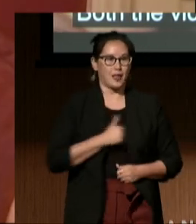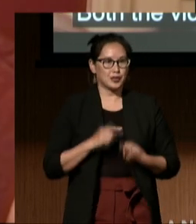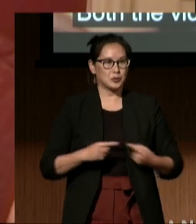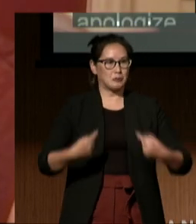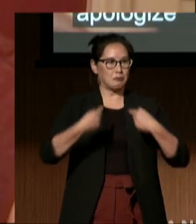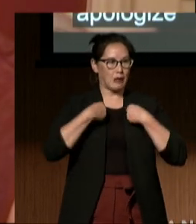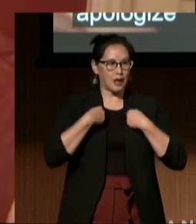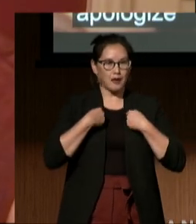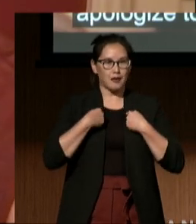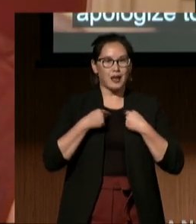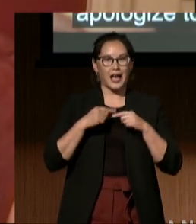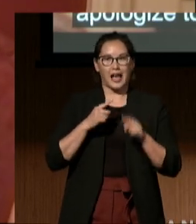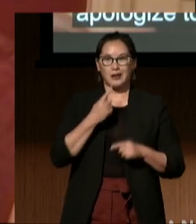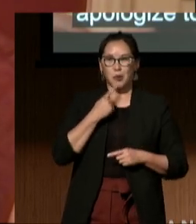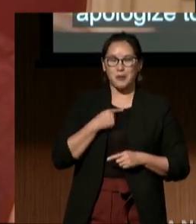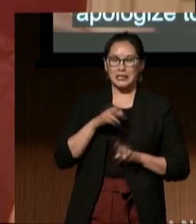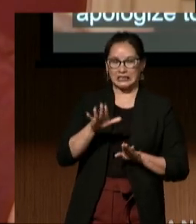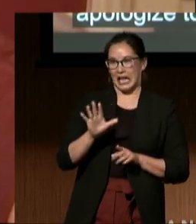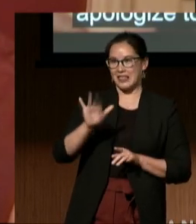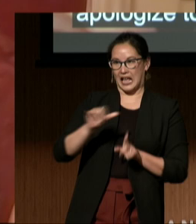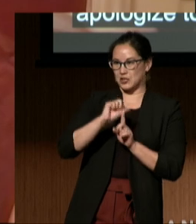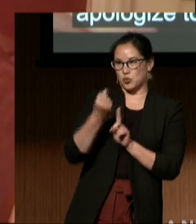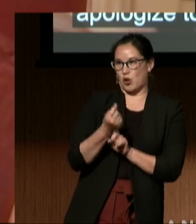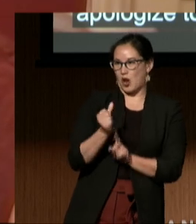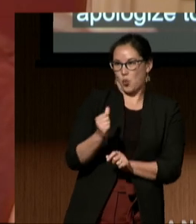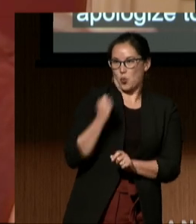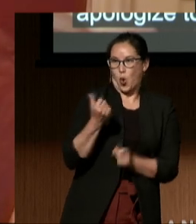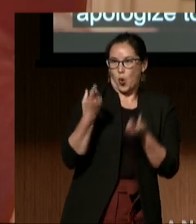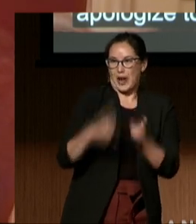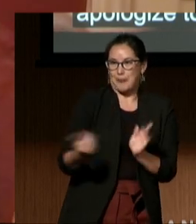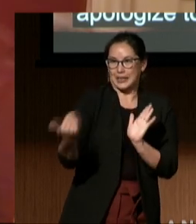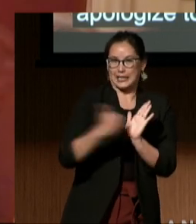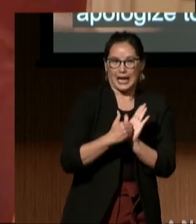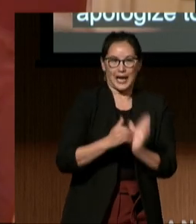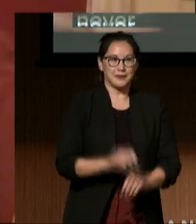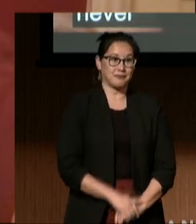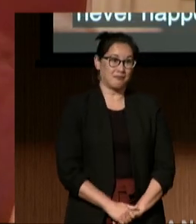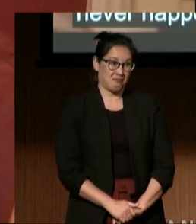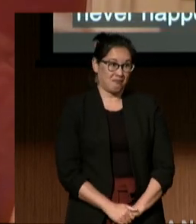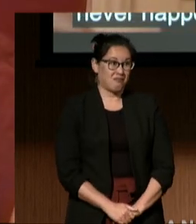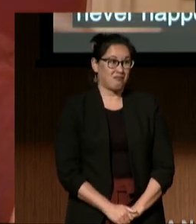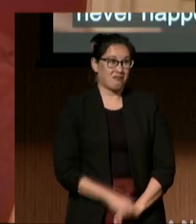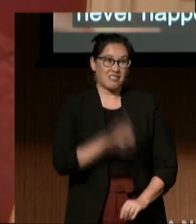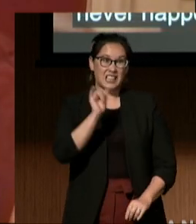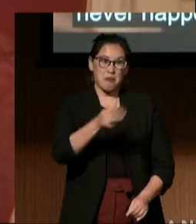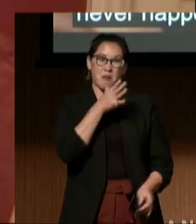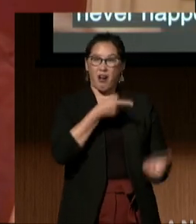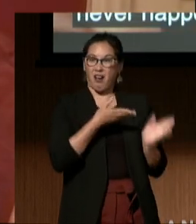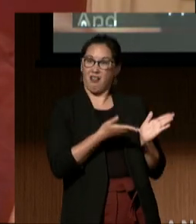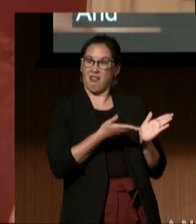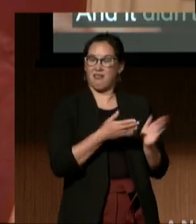that the situation would never happen again, and it didn't while I was in middle school.